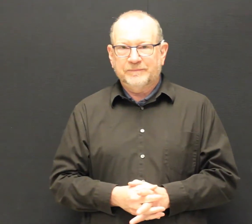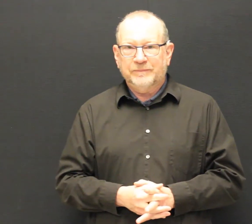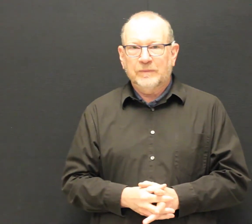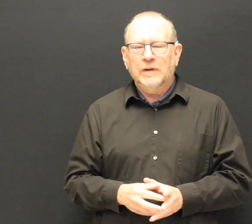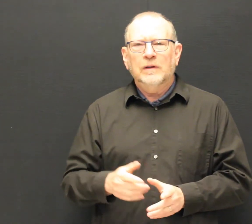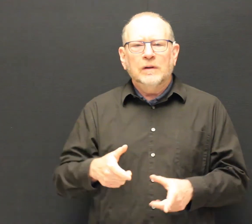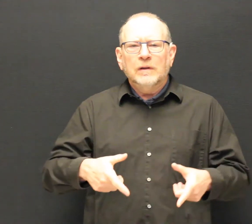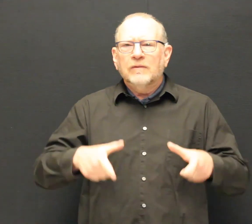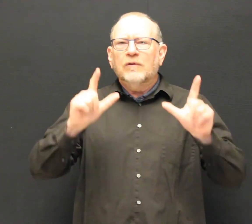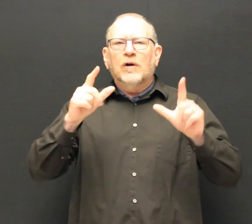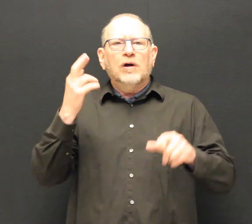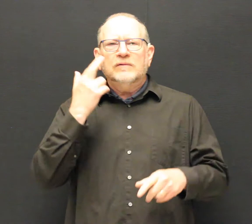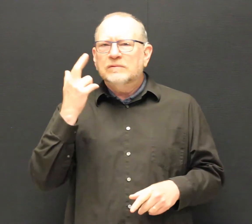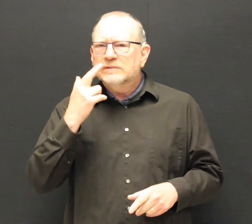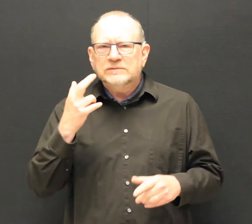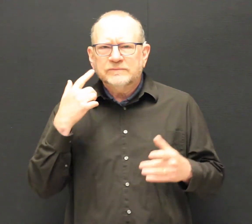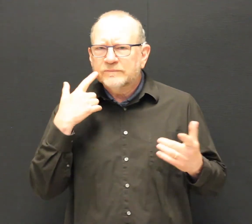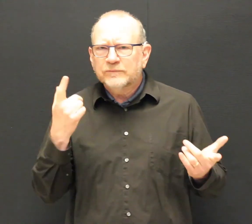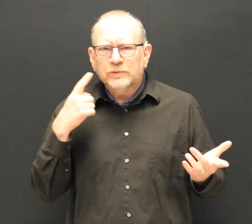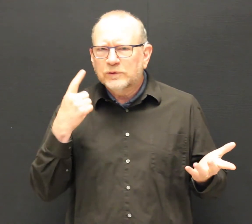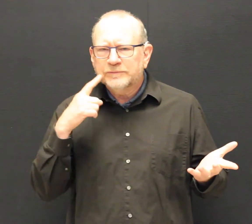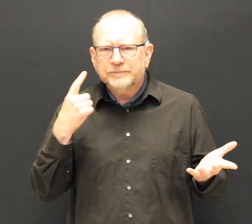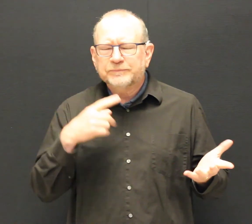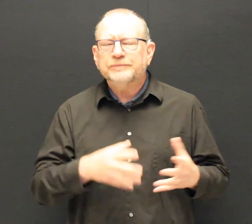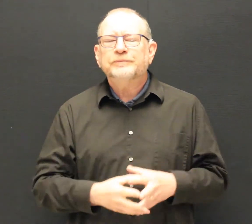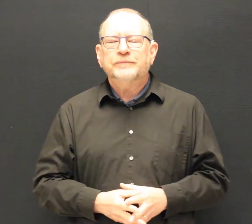The reason I am doing this vlog